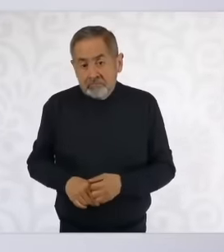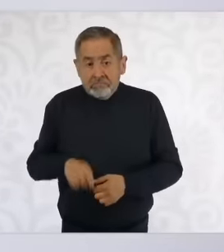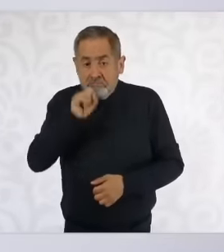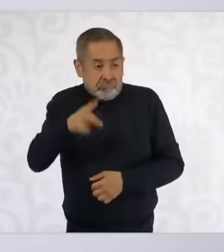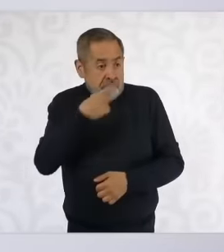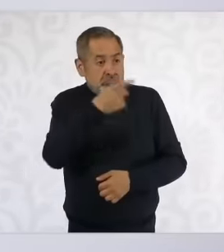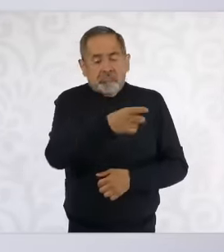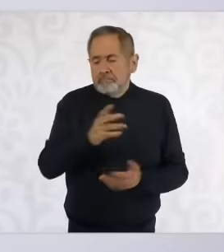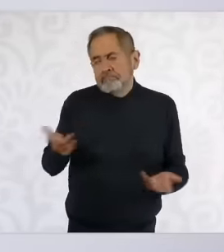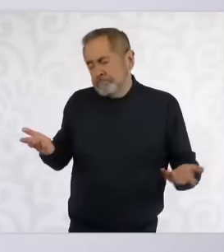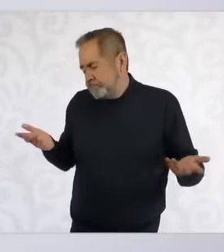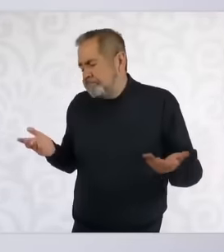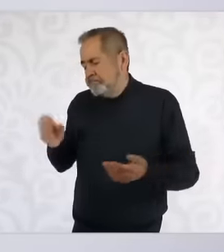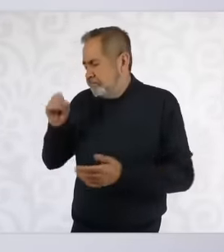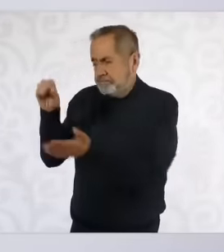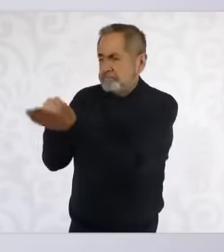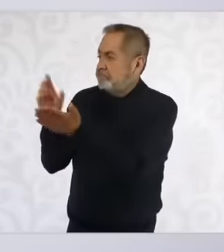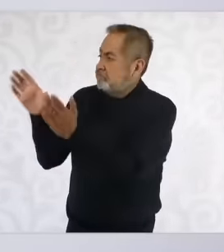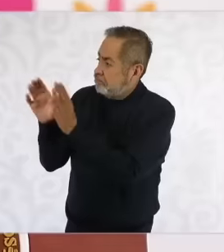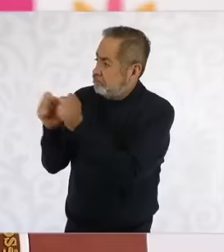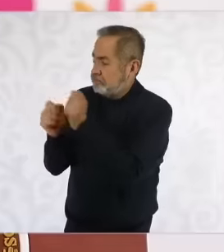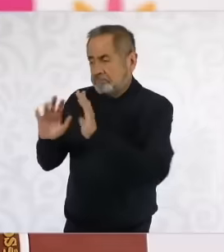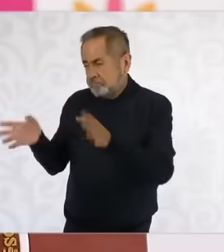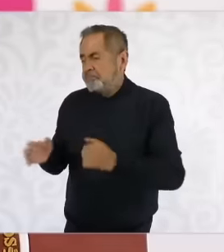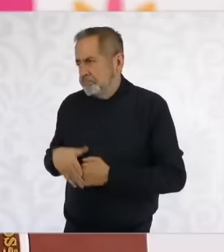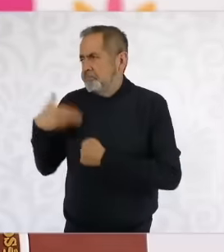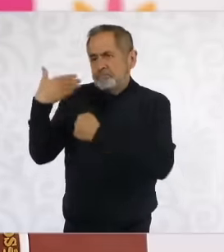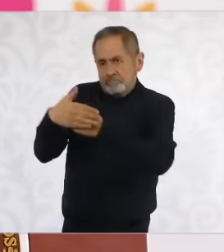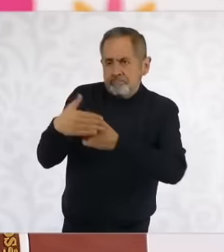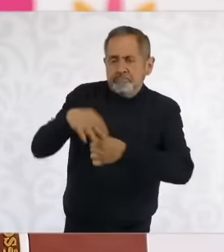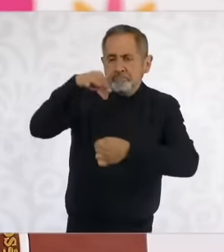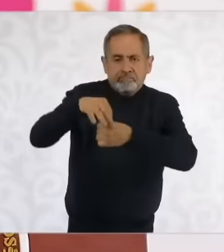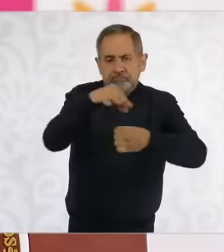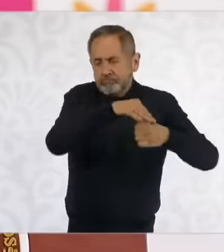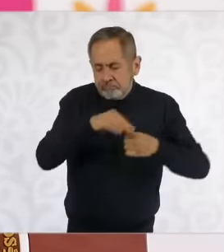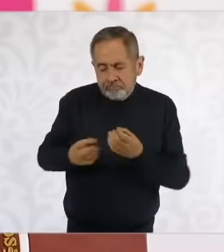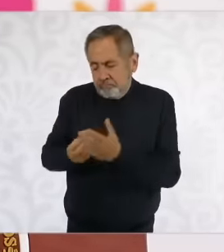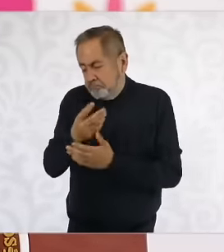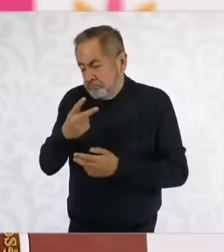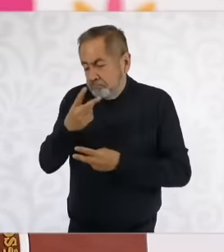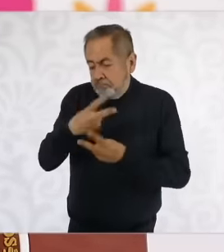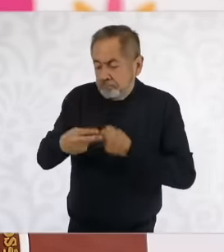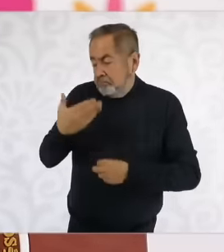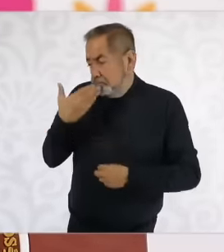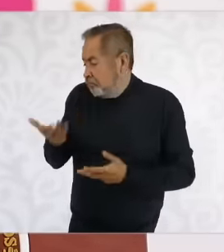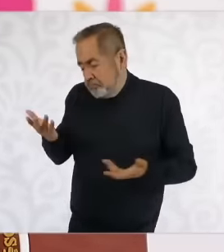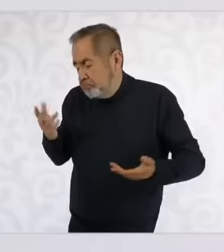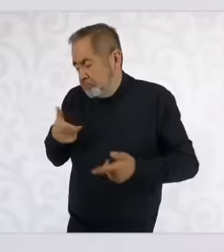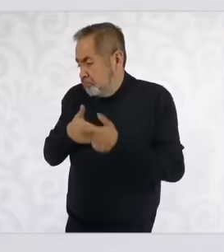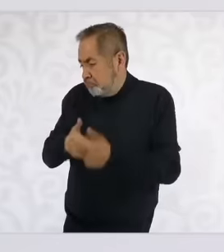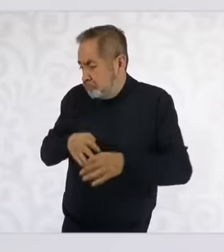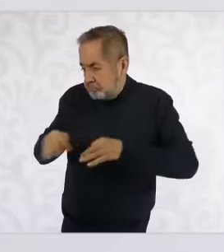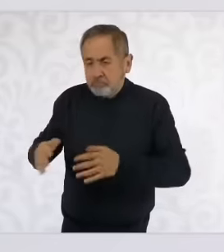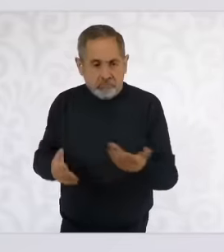judges, ministers and magistrates turn out well and many